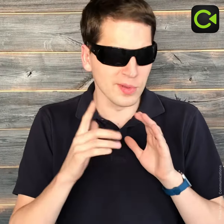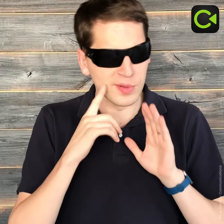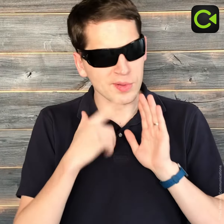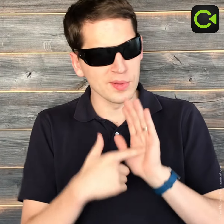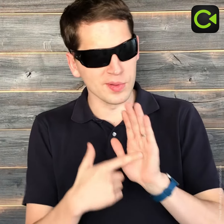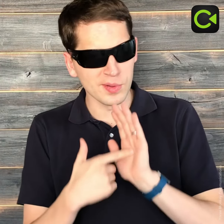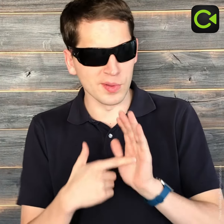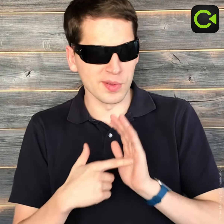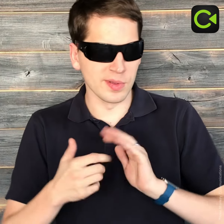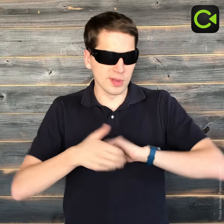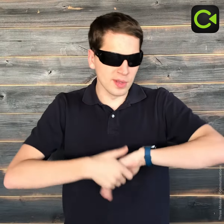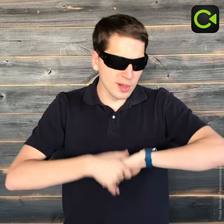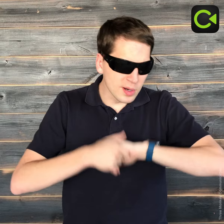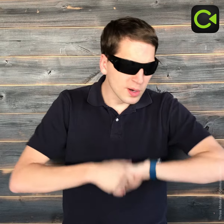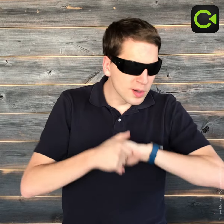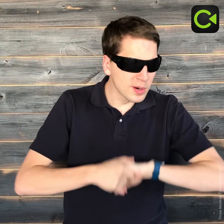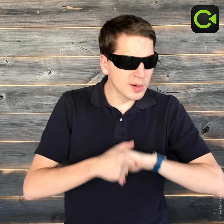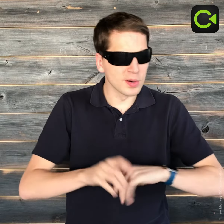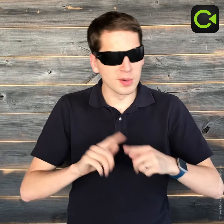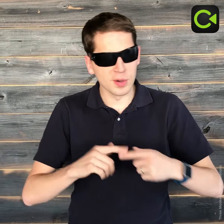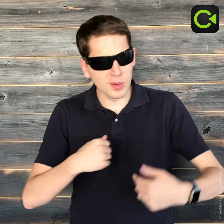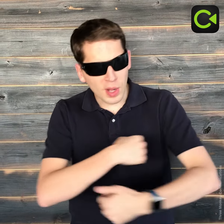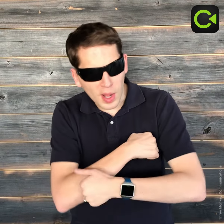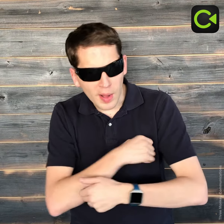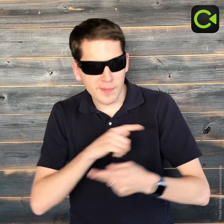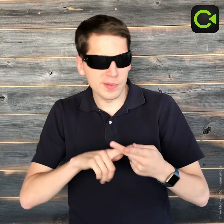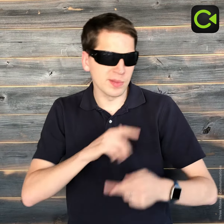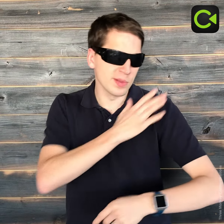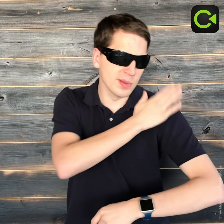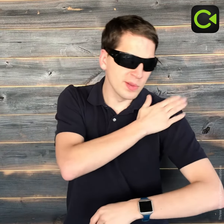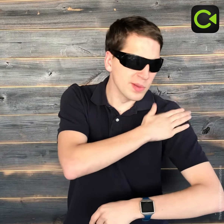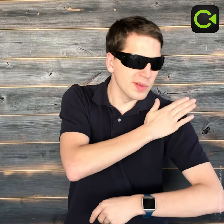For instance, people communicate through touch such as handshakes, hugs, and tapping.